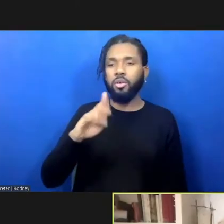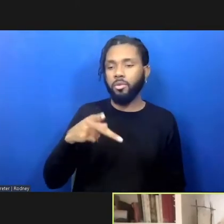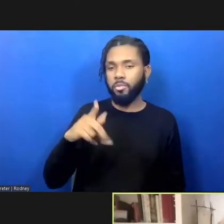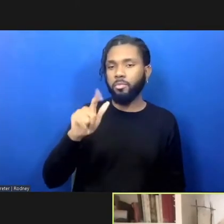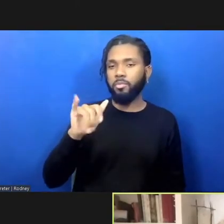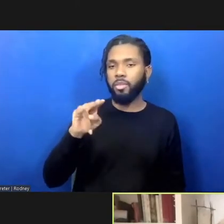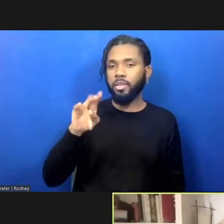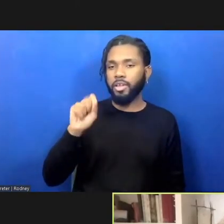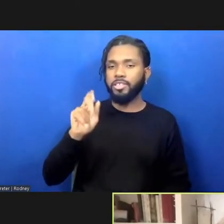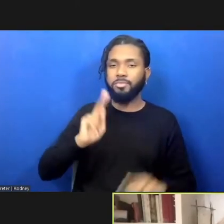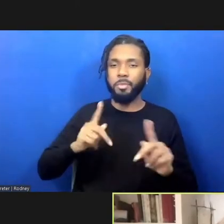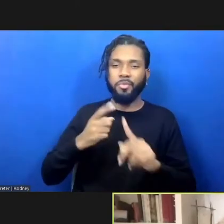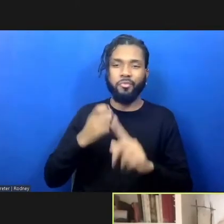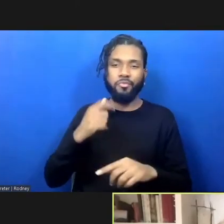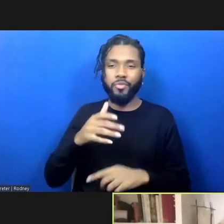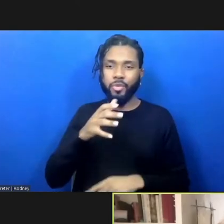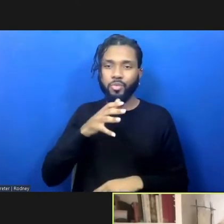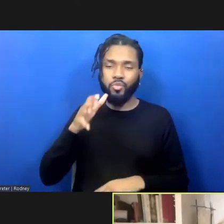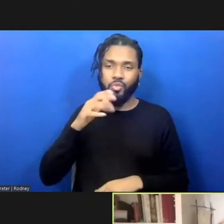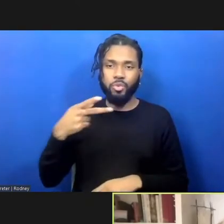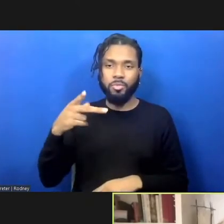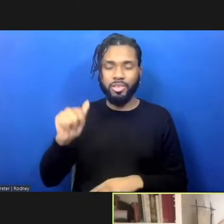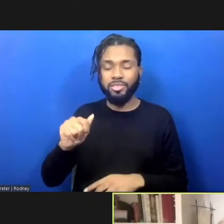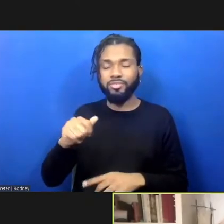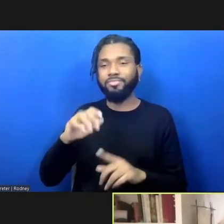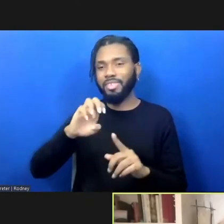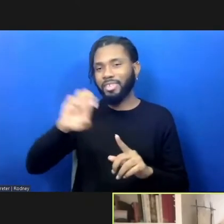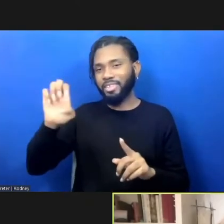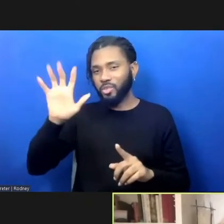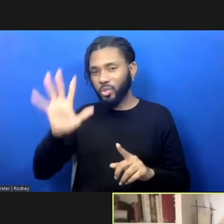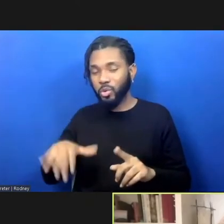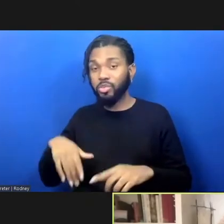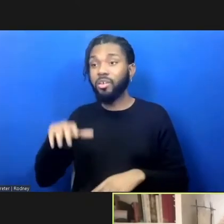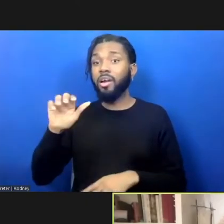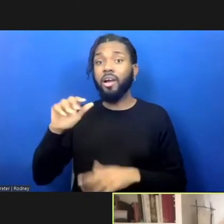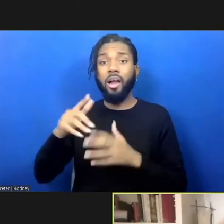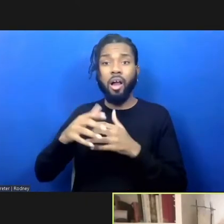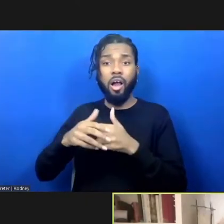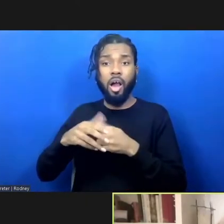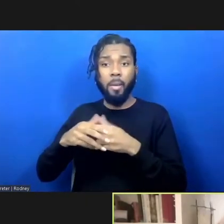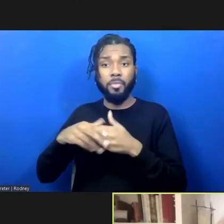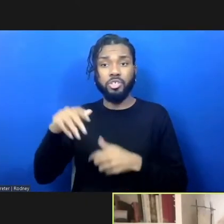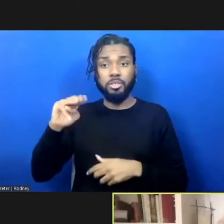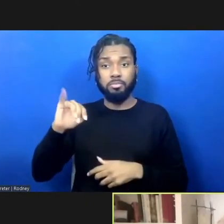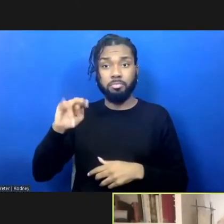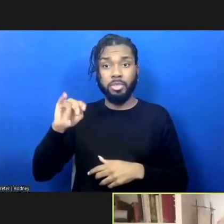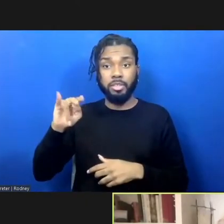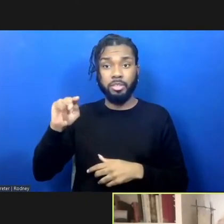Pennsylvania and East Coast folks, Amish Mennonite people, remain very close to